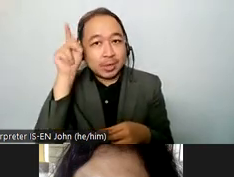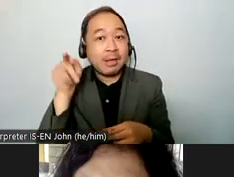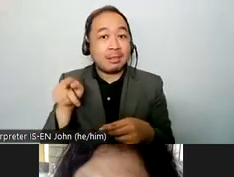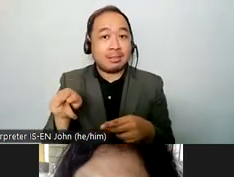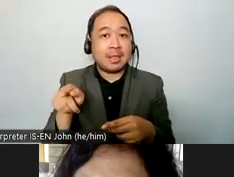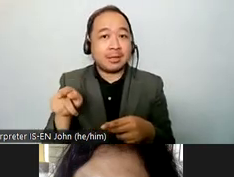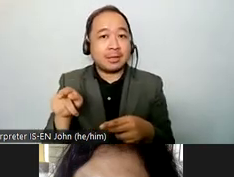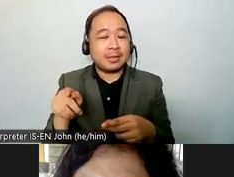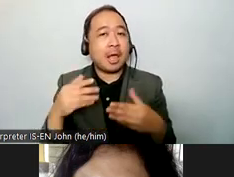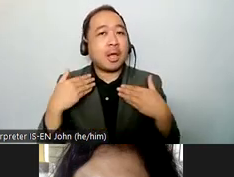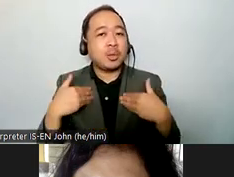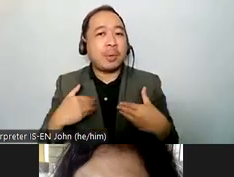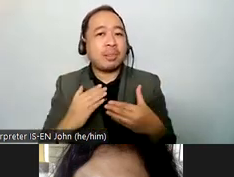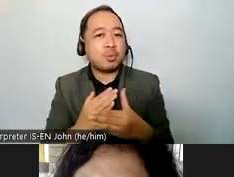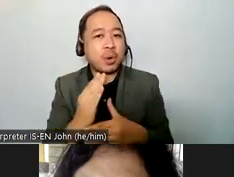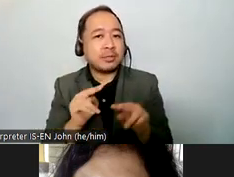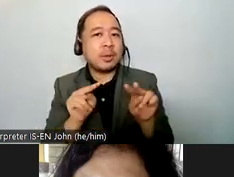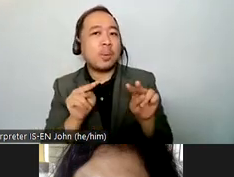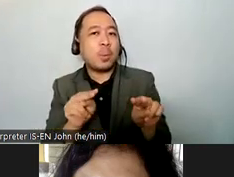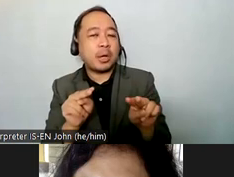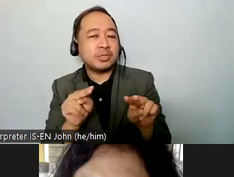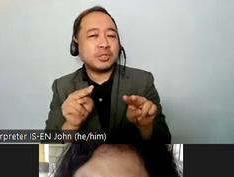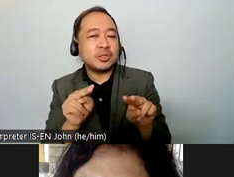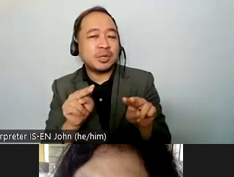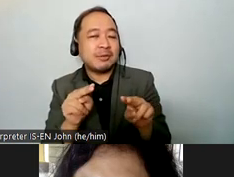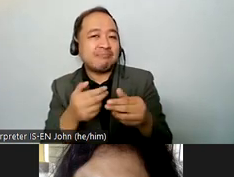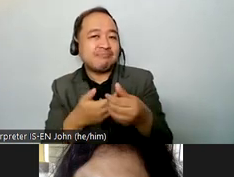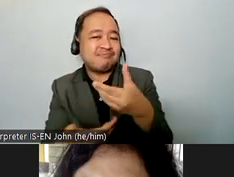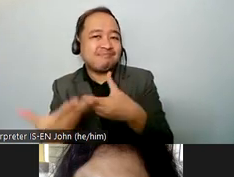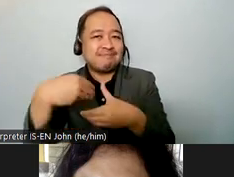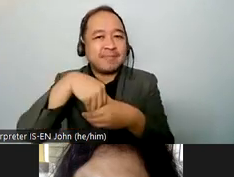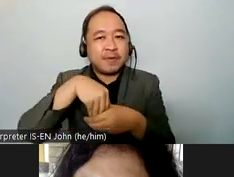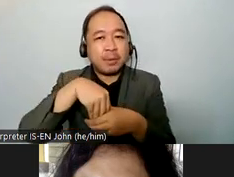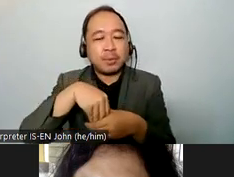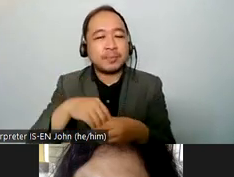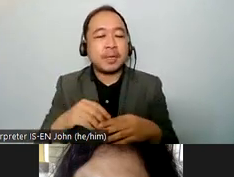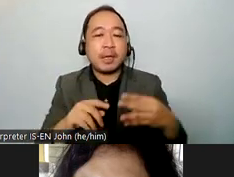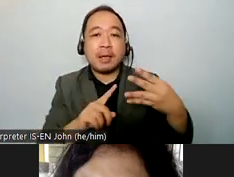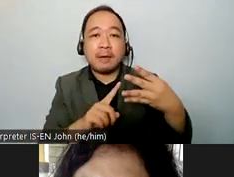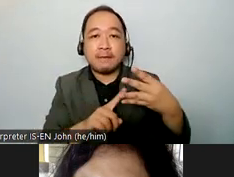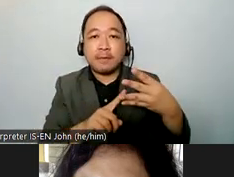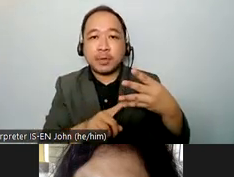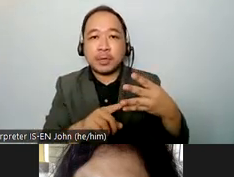marca bristow fellow and finally the fourth discussant is deanna stentoff of the world blind